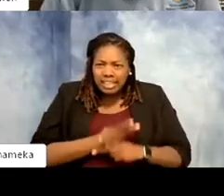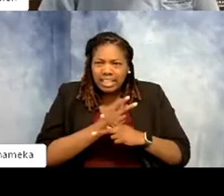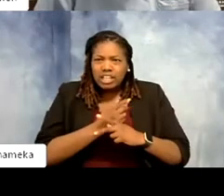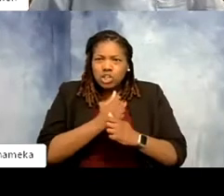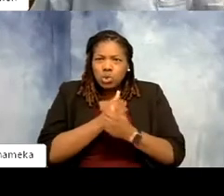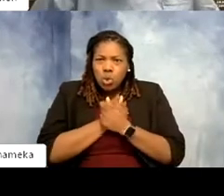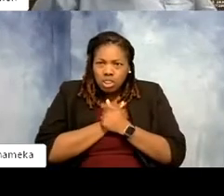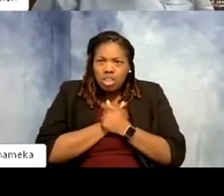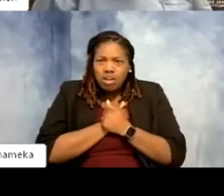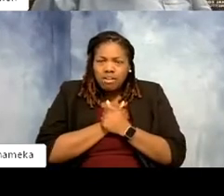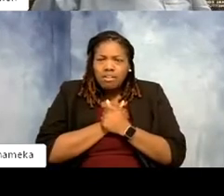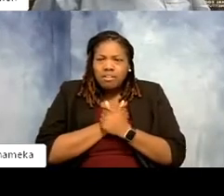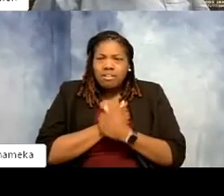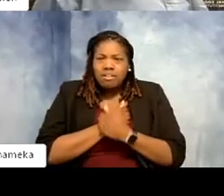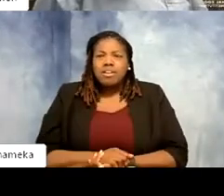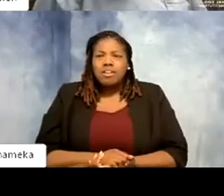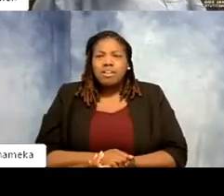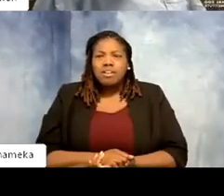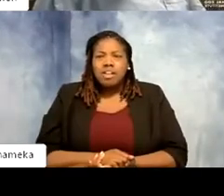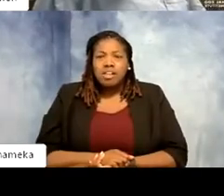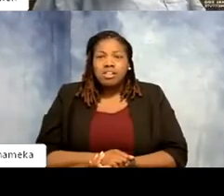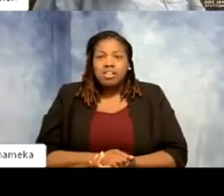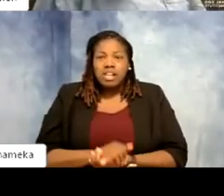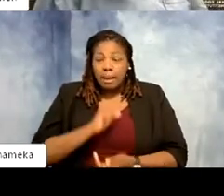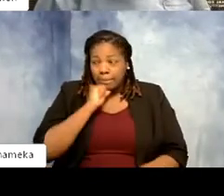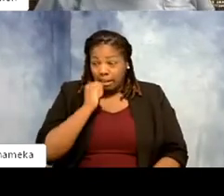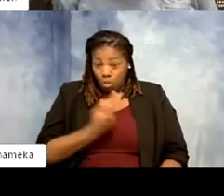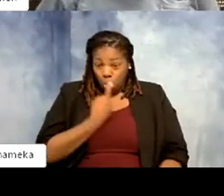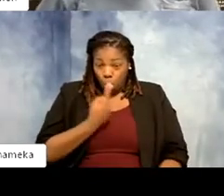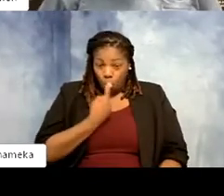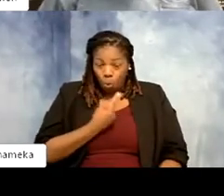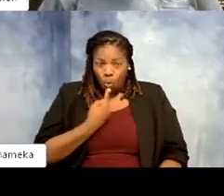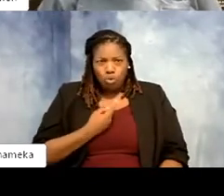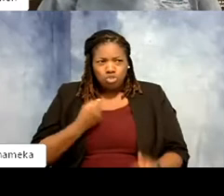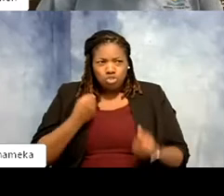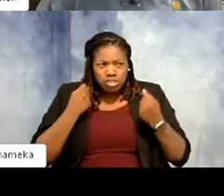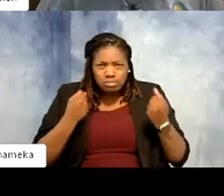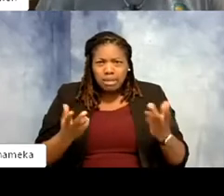So I found I'm not alone in that field obviously there's more zookeepers than myself but